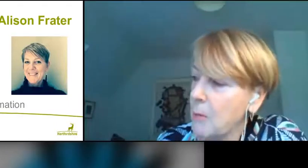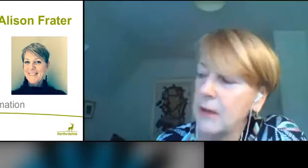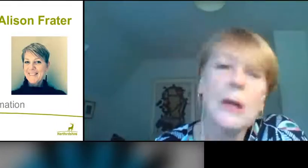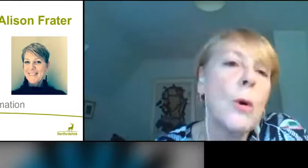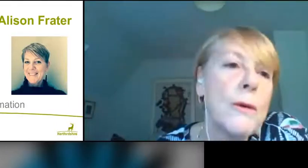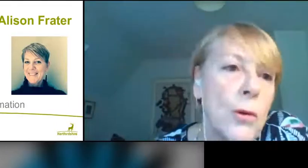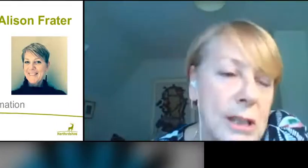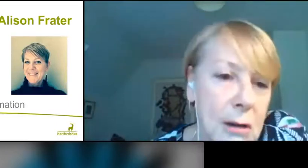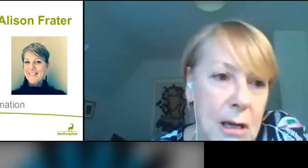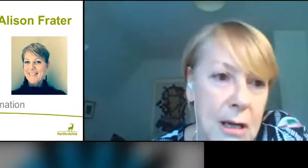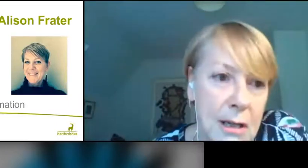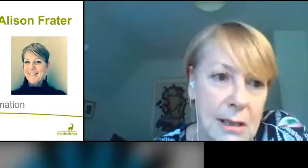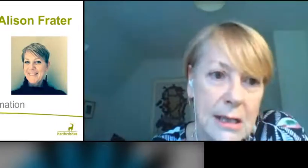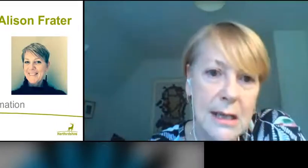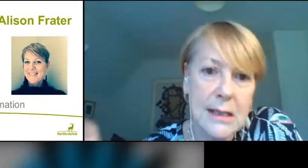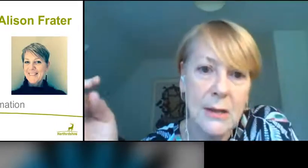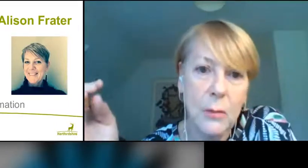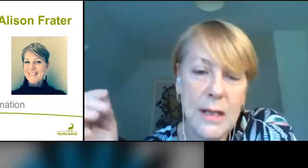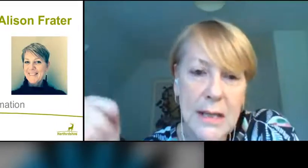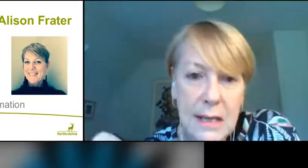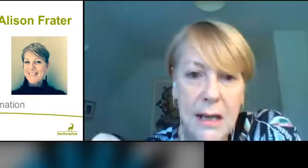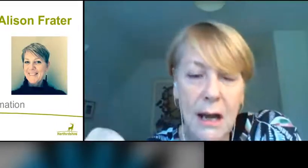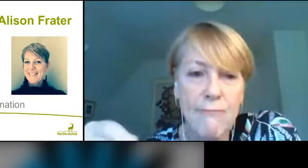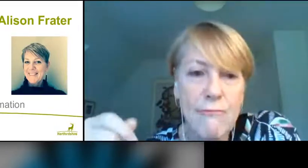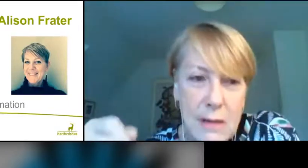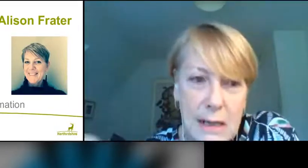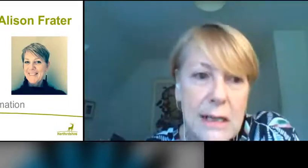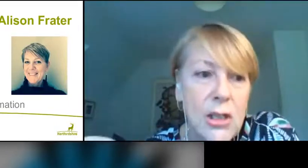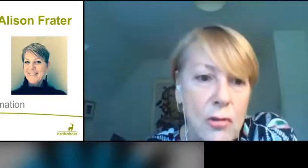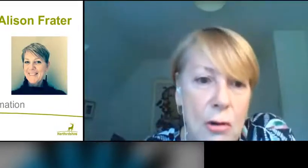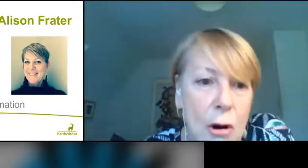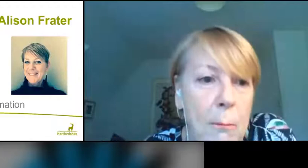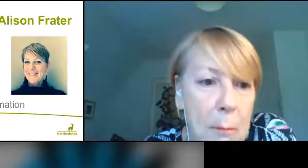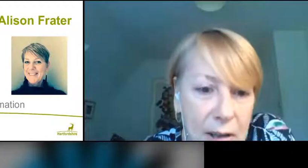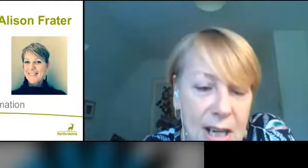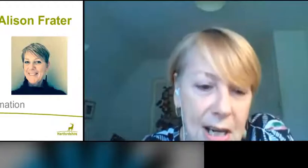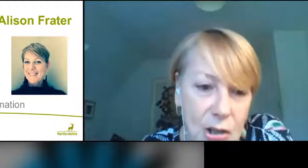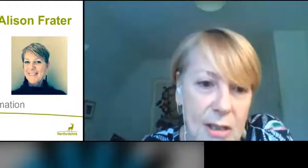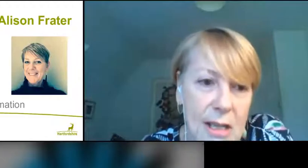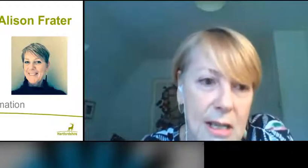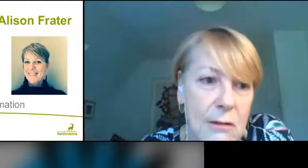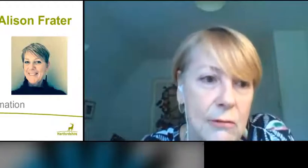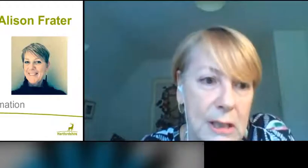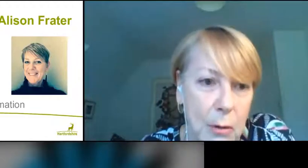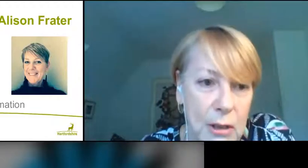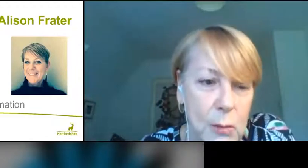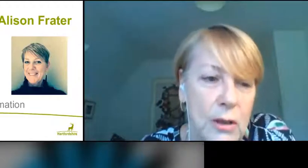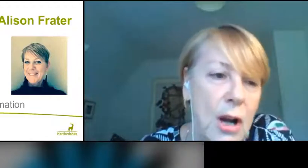but I think what we've also learned is that we need a really strong, multi-agency response with